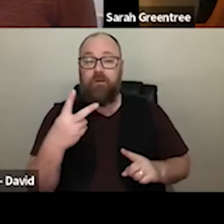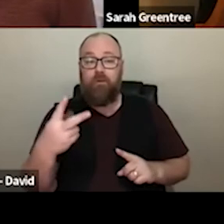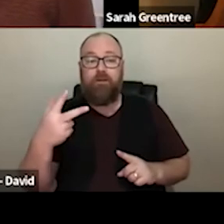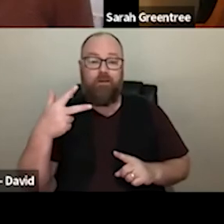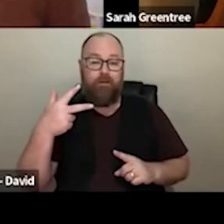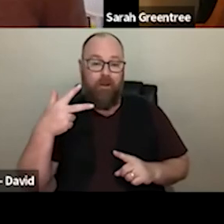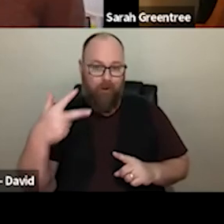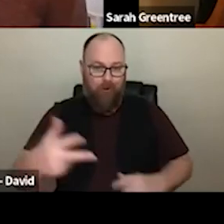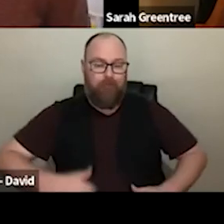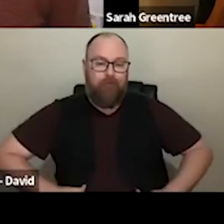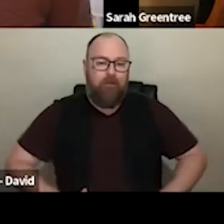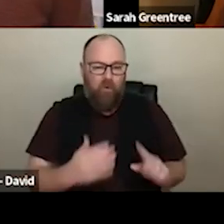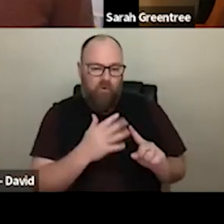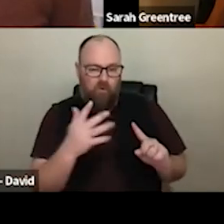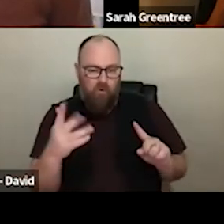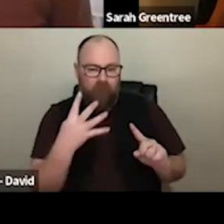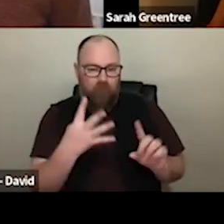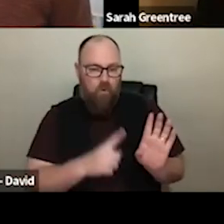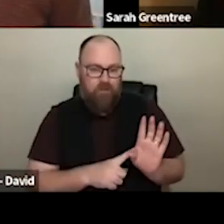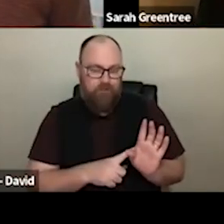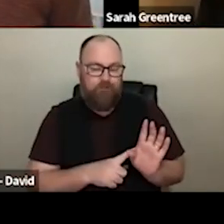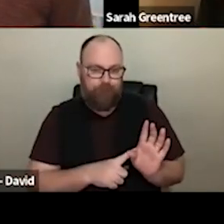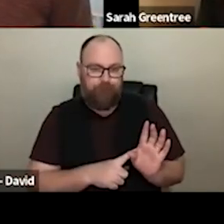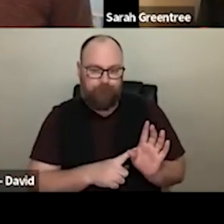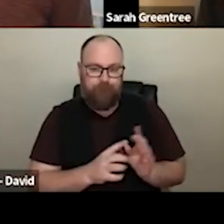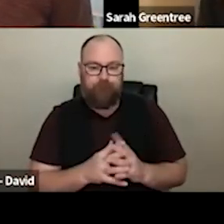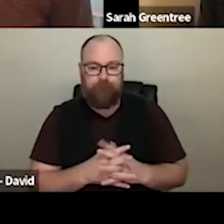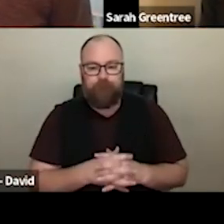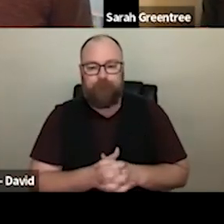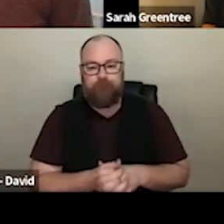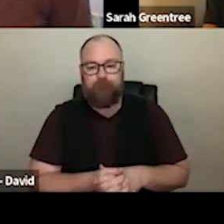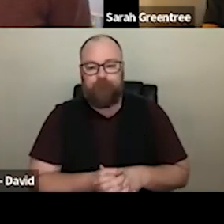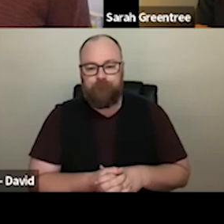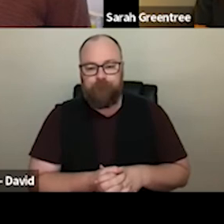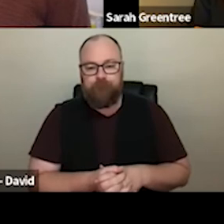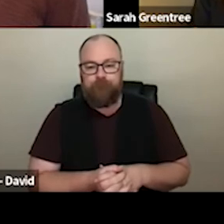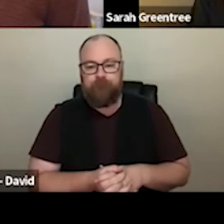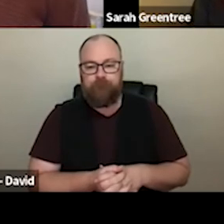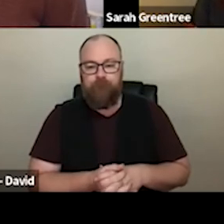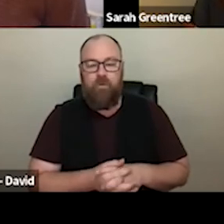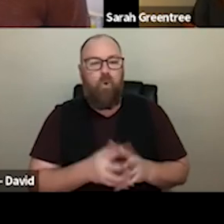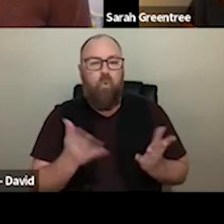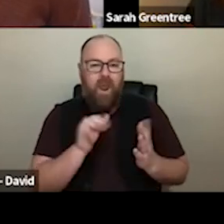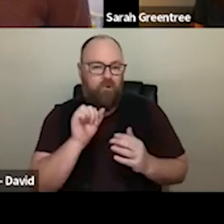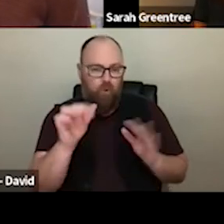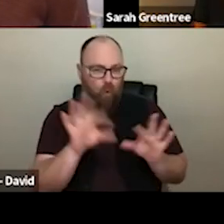funding that you will get allocated where you so the 25 into over the course of the next 4 years, through the funding that you'll get allocated where you see the organization going which leans into that artistic vision that